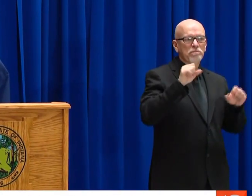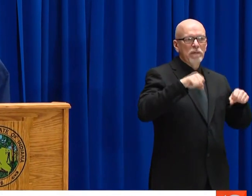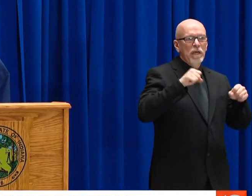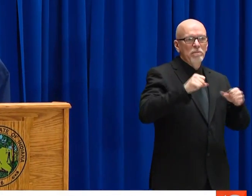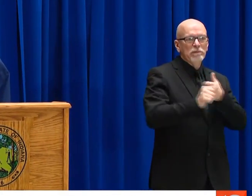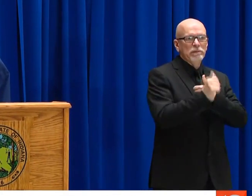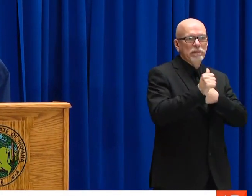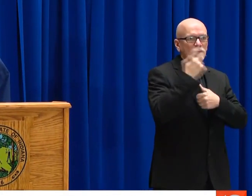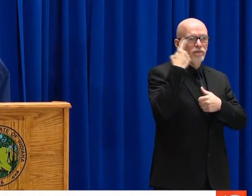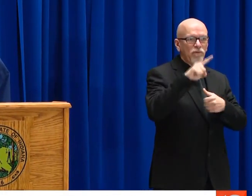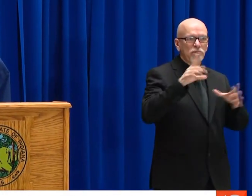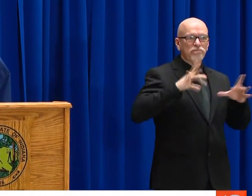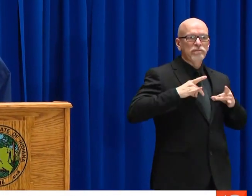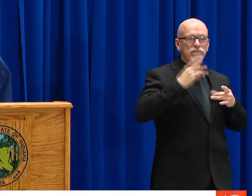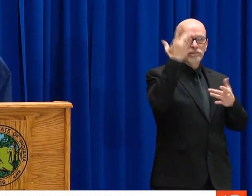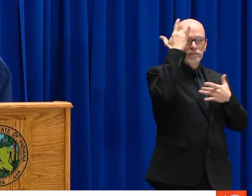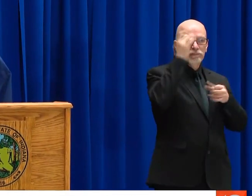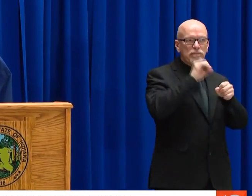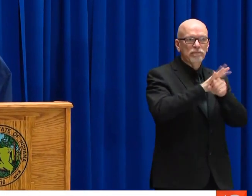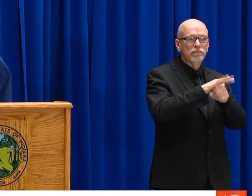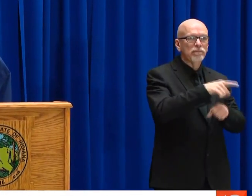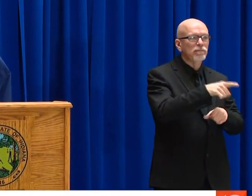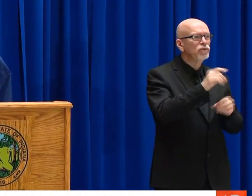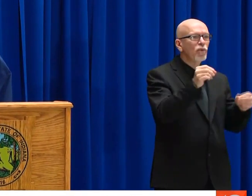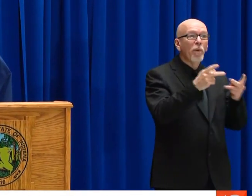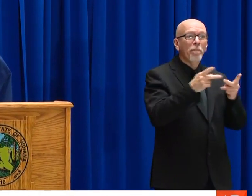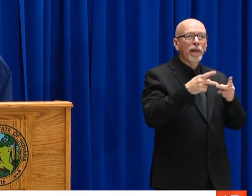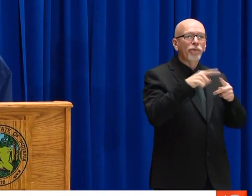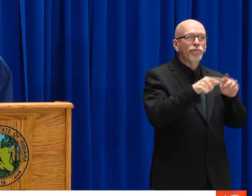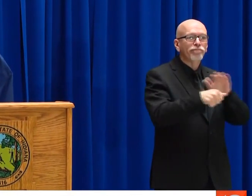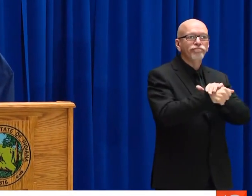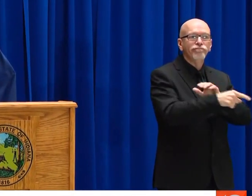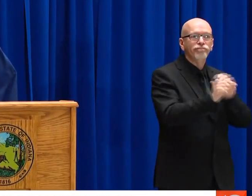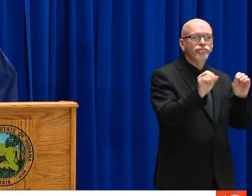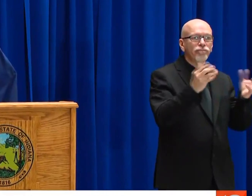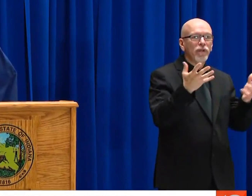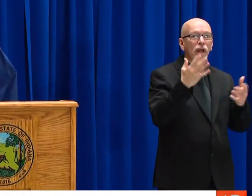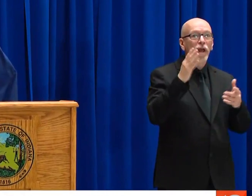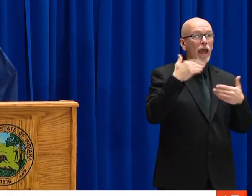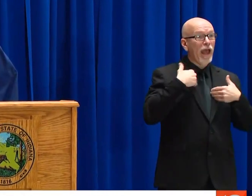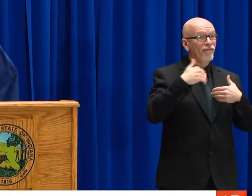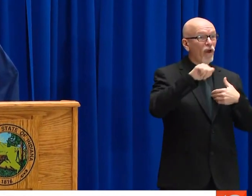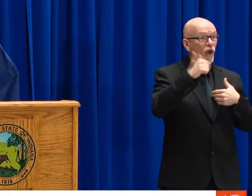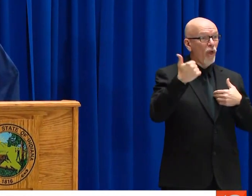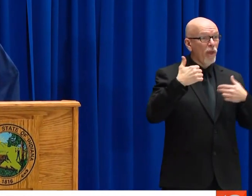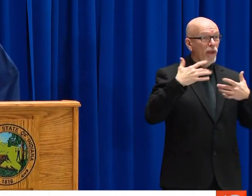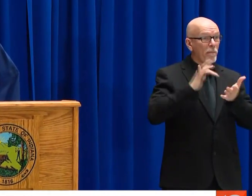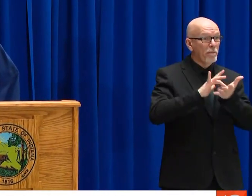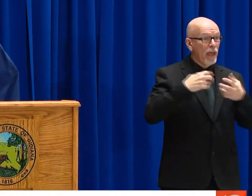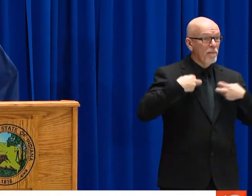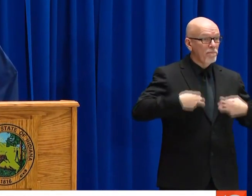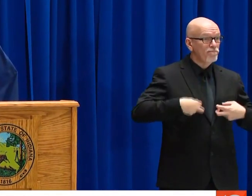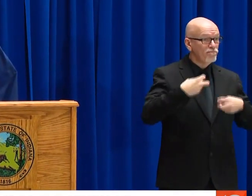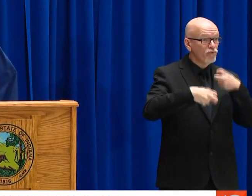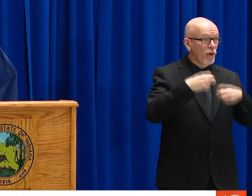SOCIAL SERVICES ASSOCIATION. THOSE EXPERIENCING HOMELESSNESS ARE SOME OF OUR STATE'S MOST VULNERABLE DURING THE COVID-19